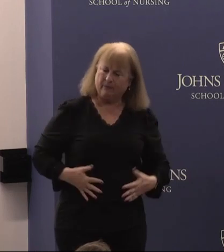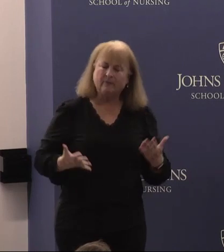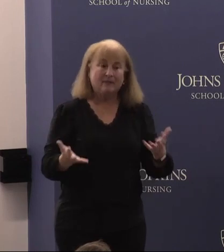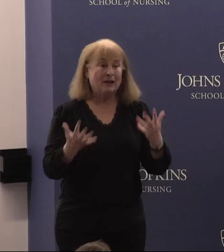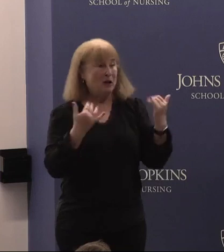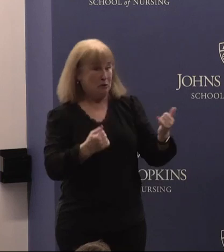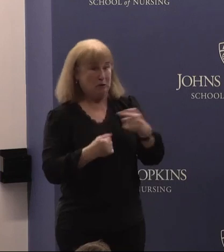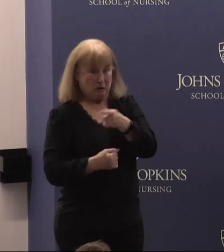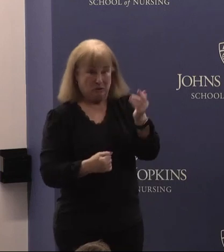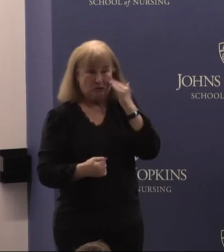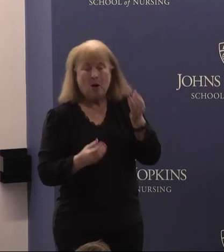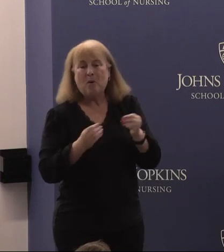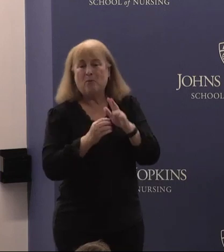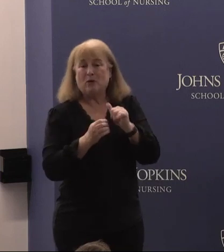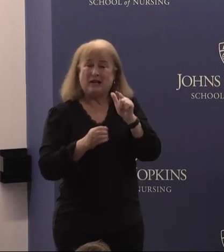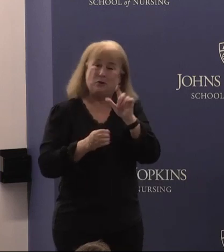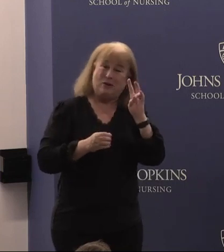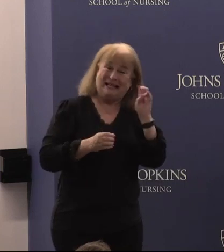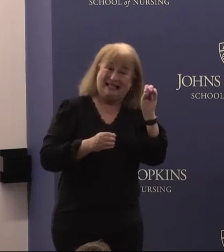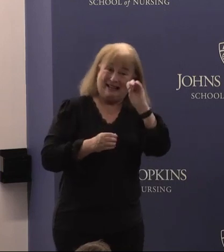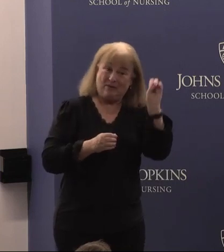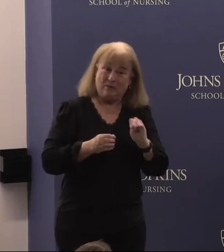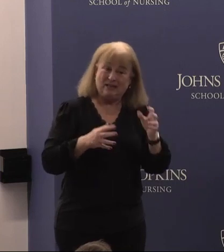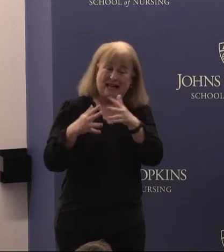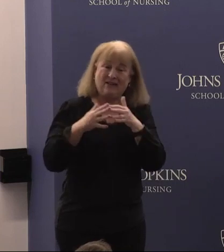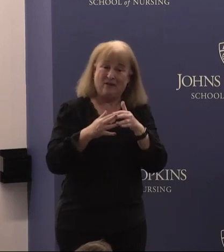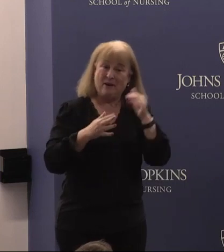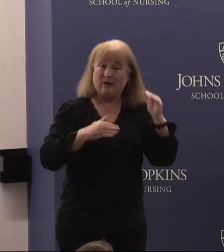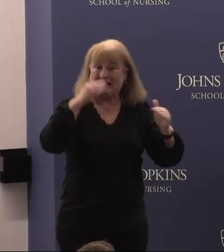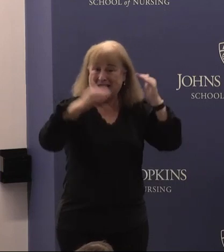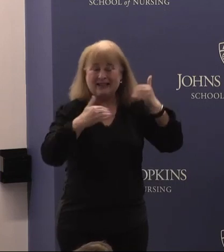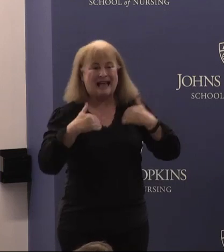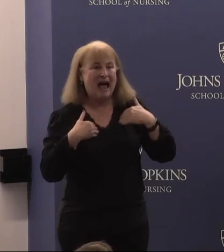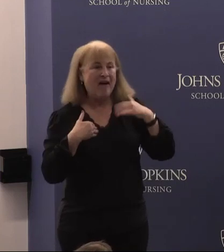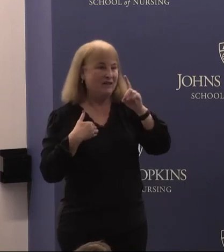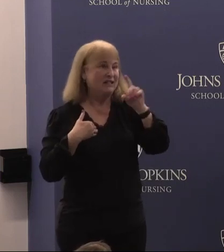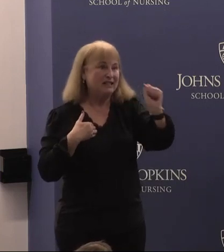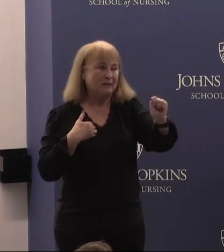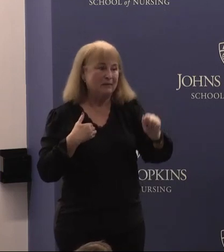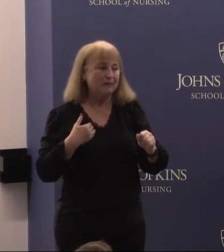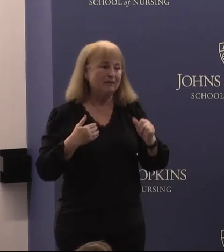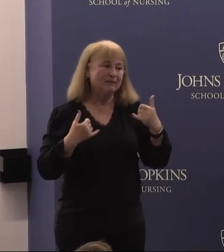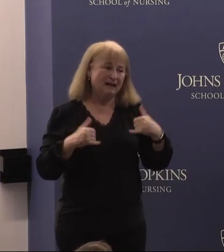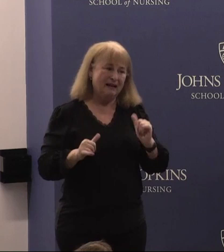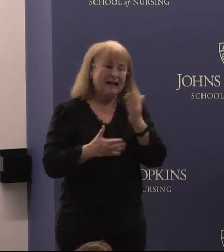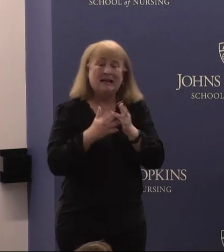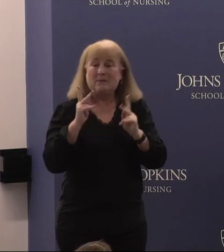as you know, more than 27% of American adults have a disability, and yet people with disabilities